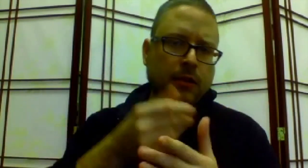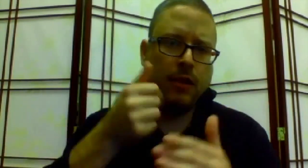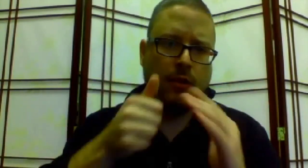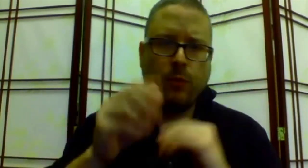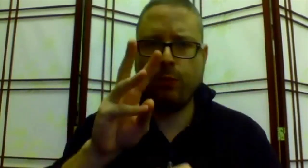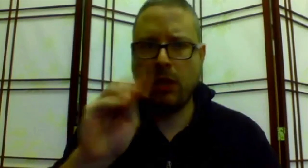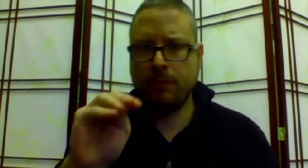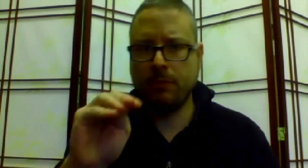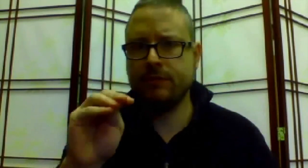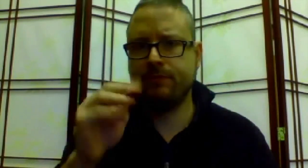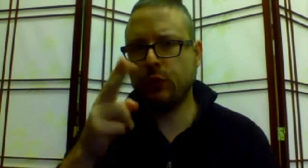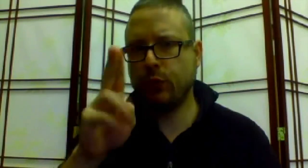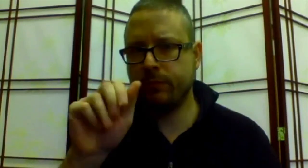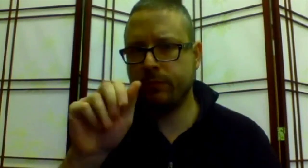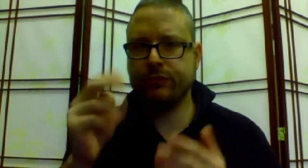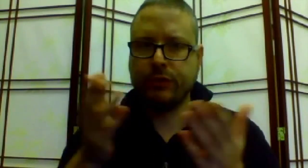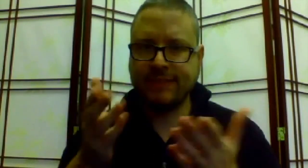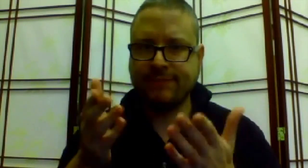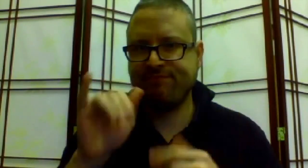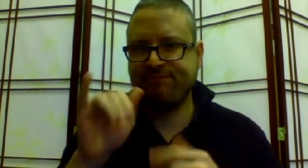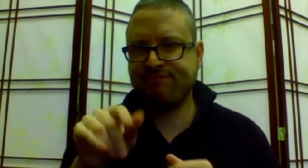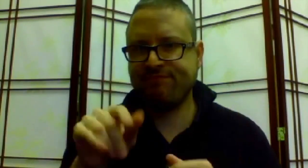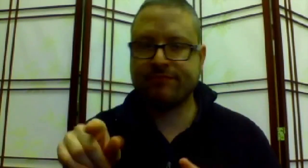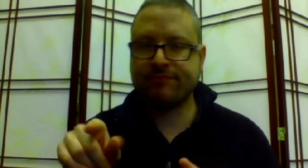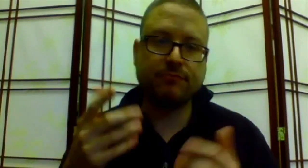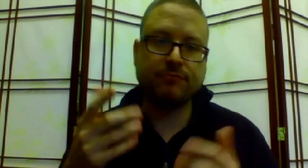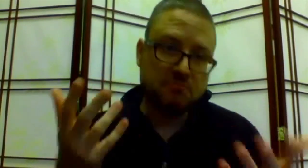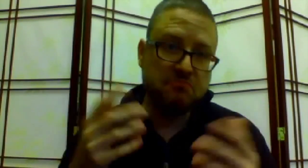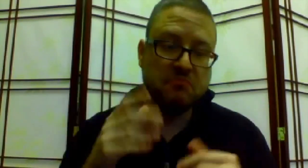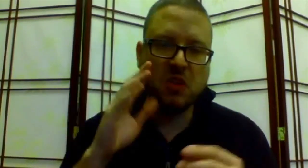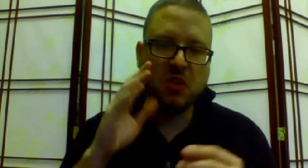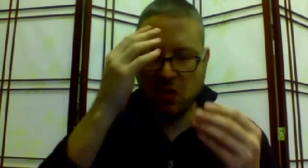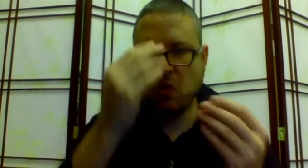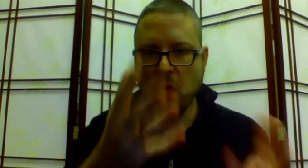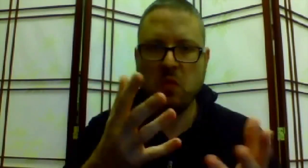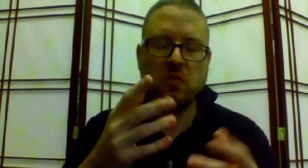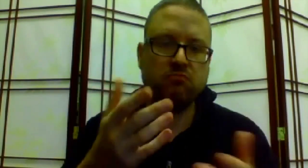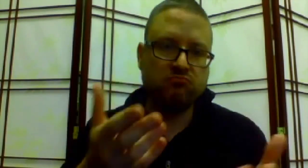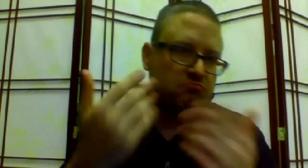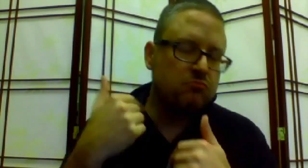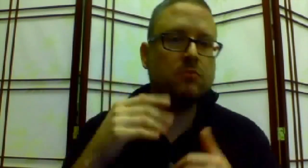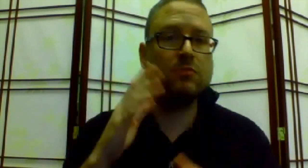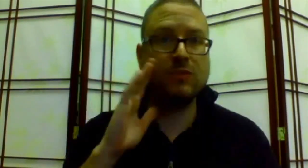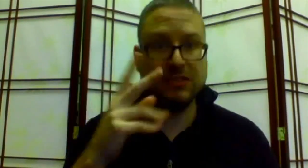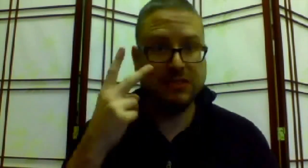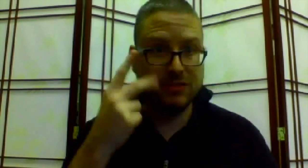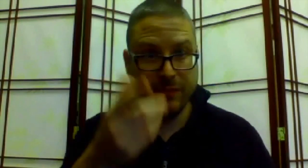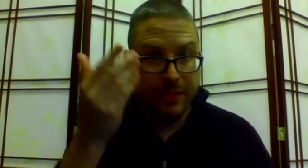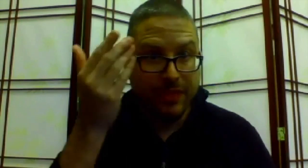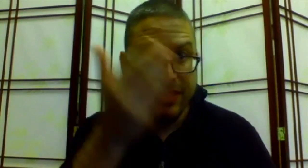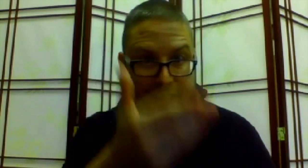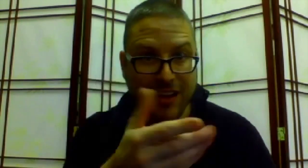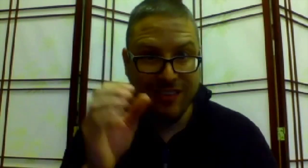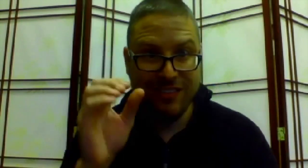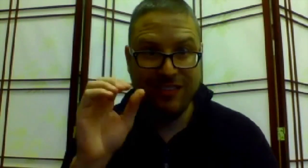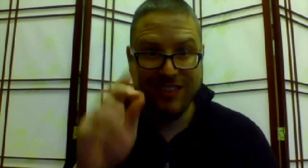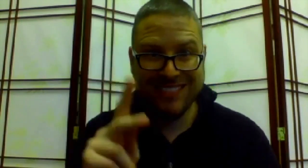under the Ways and Means Human Services Committee. We'll let you know, and we will see you there.